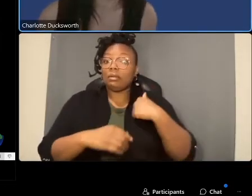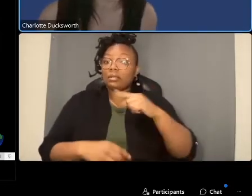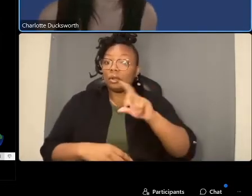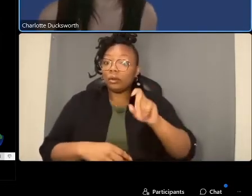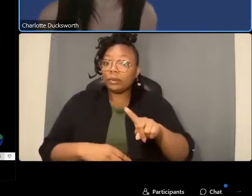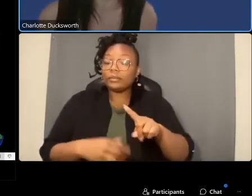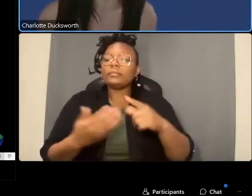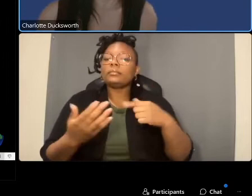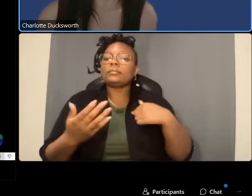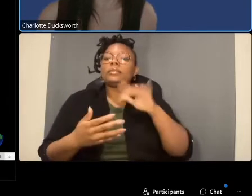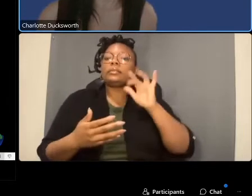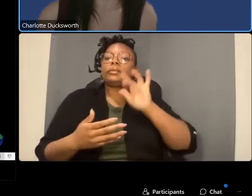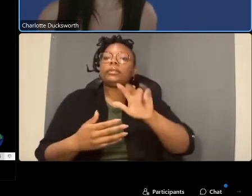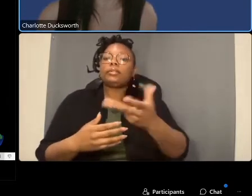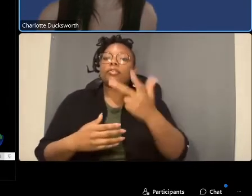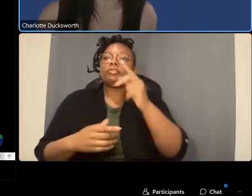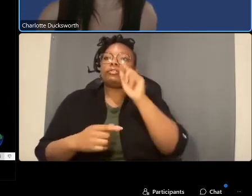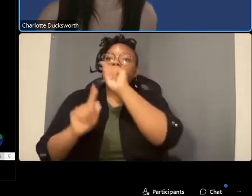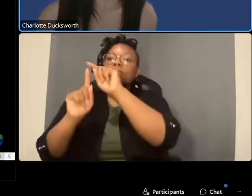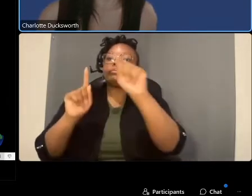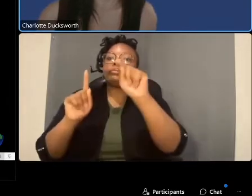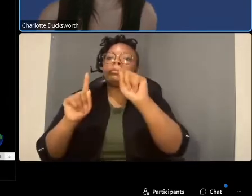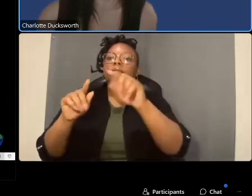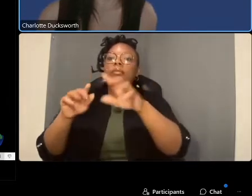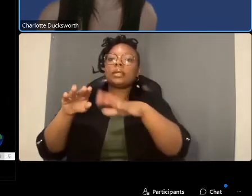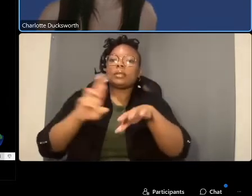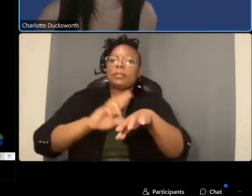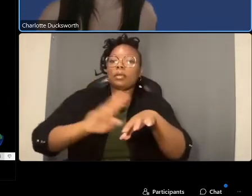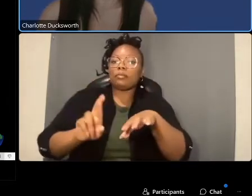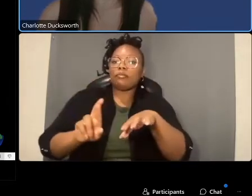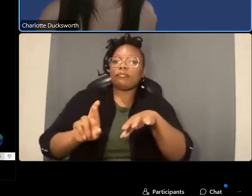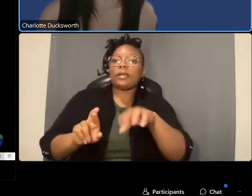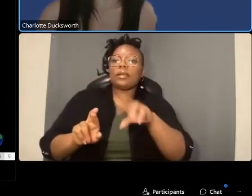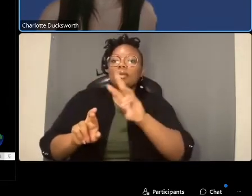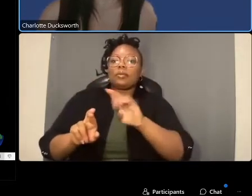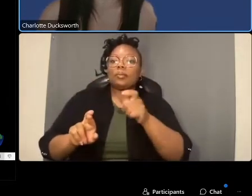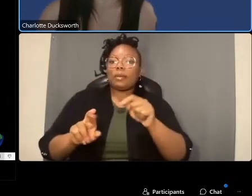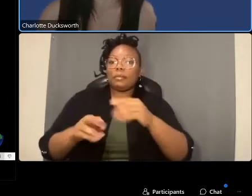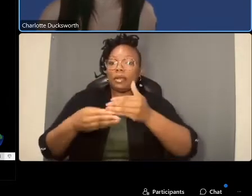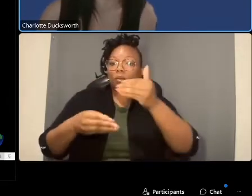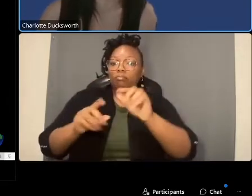so click the three dot icon in the bottom right side of the webex window and select q